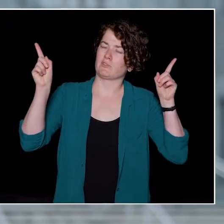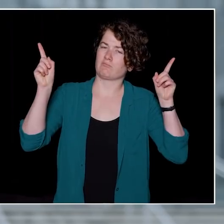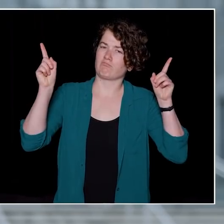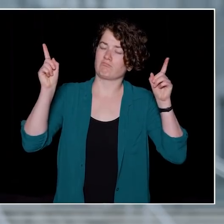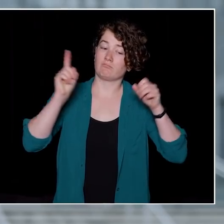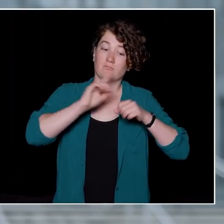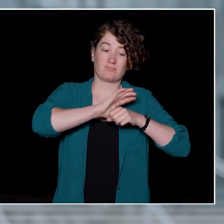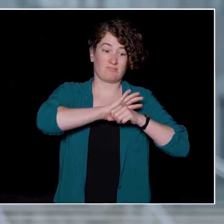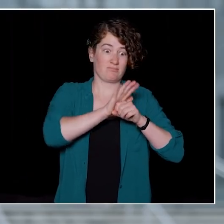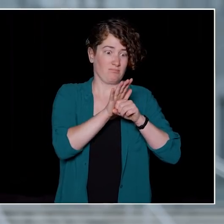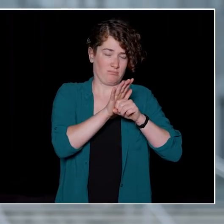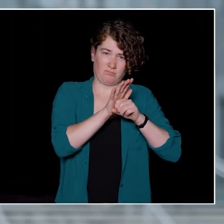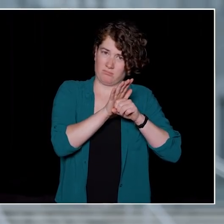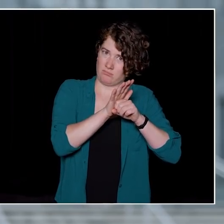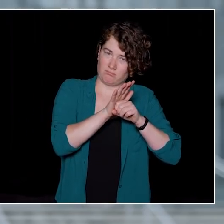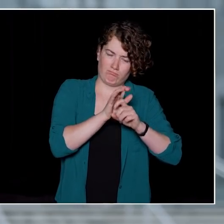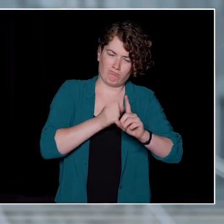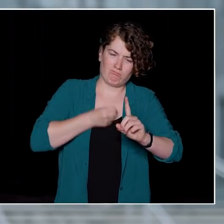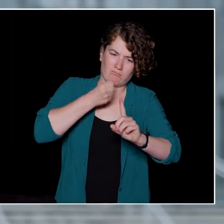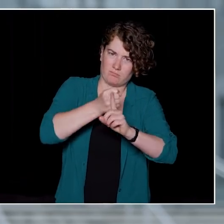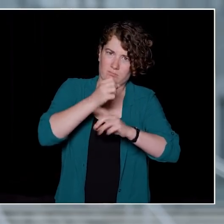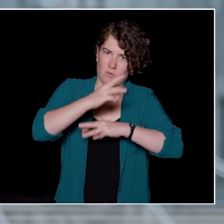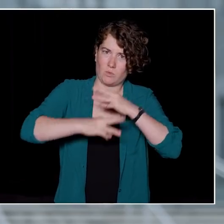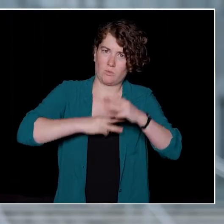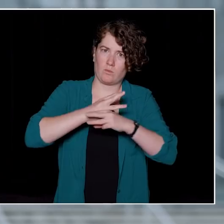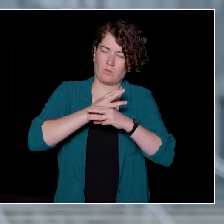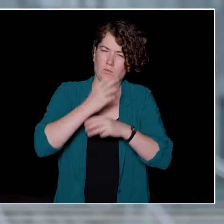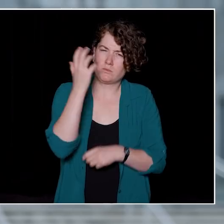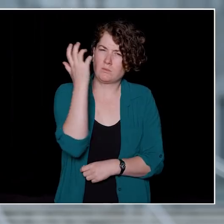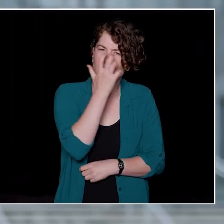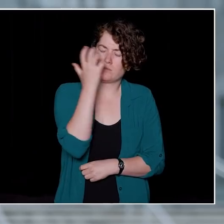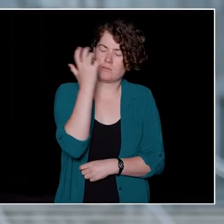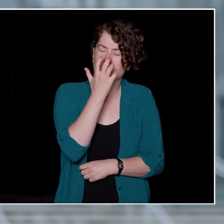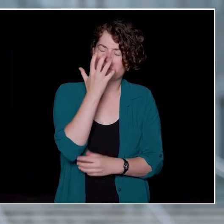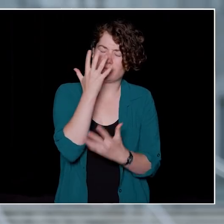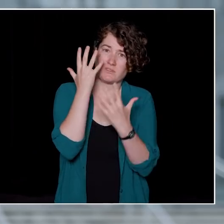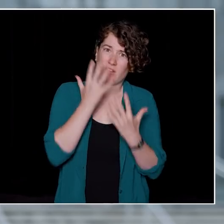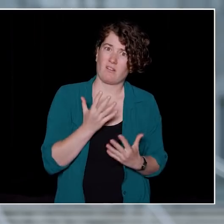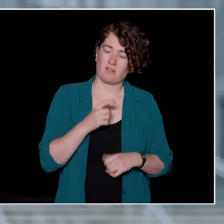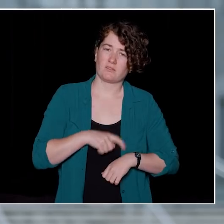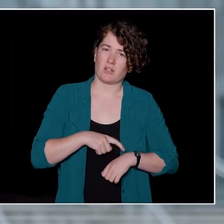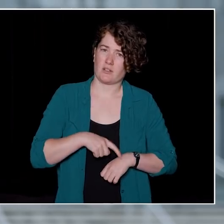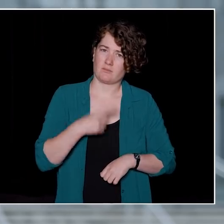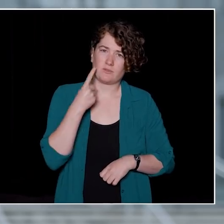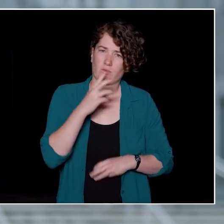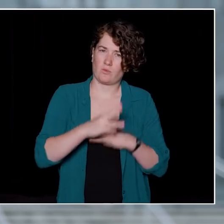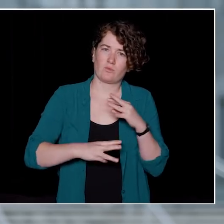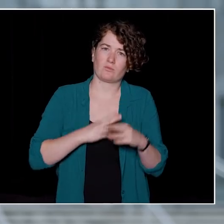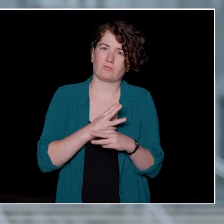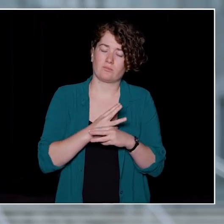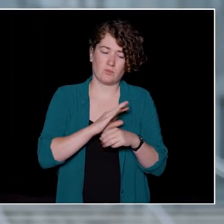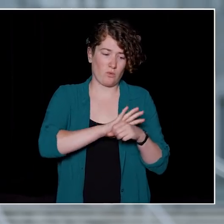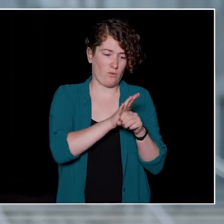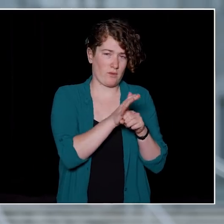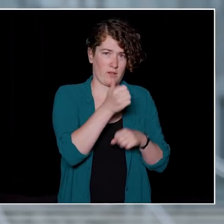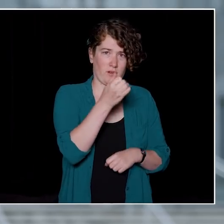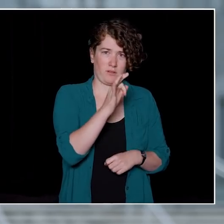and leaving behind unthinkable human tragedy. COVID-19 has changed everything